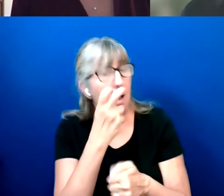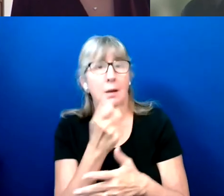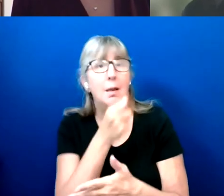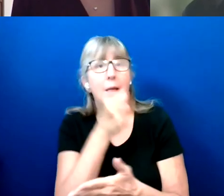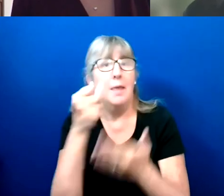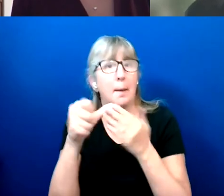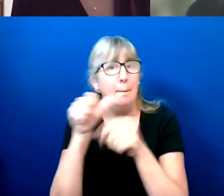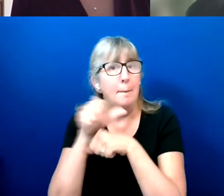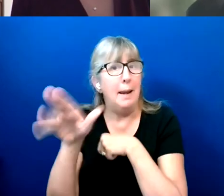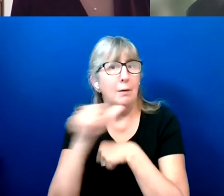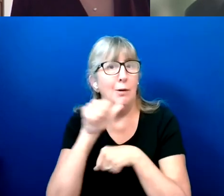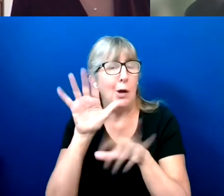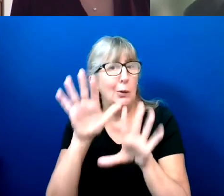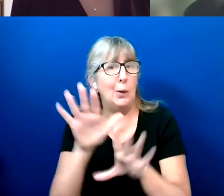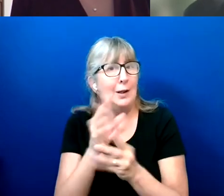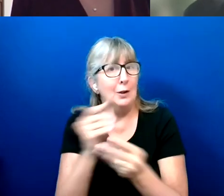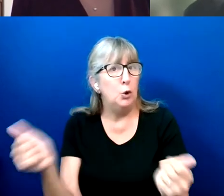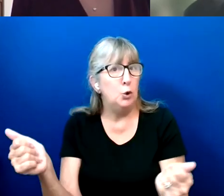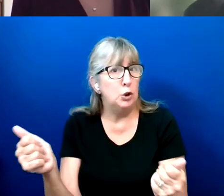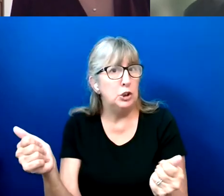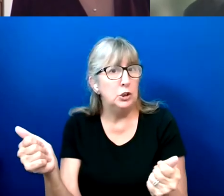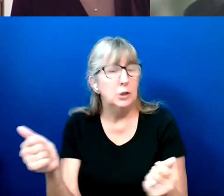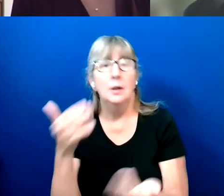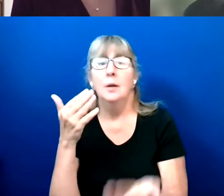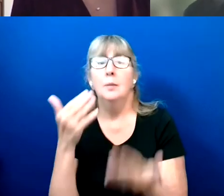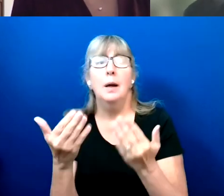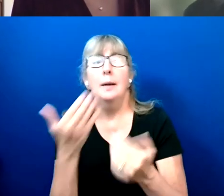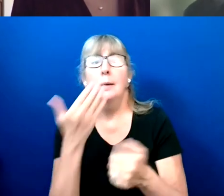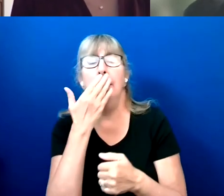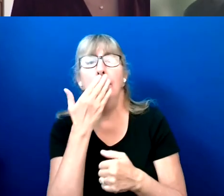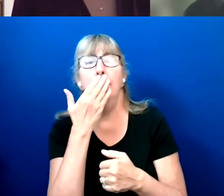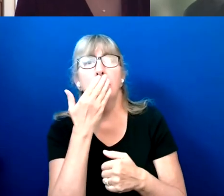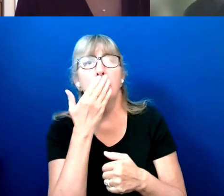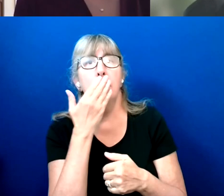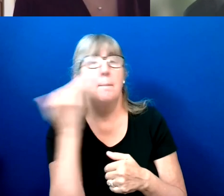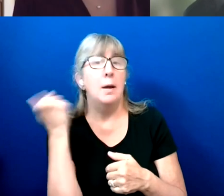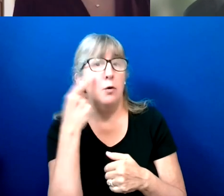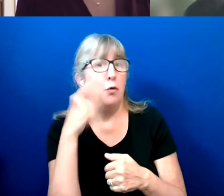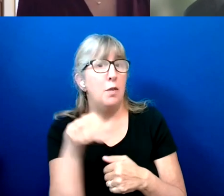a good position and they might have a better time in person.